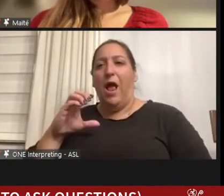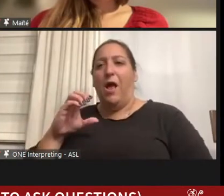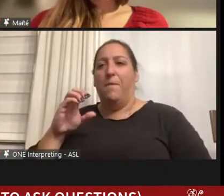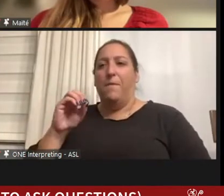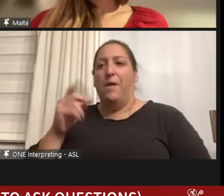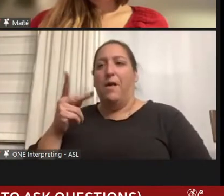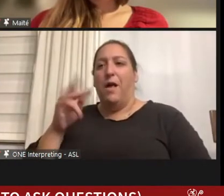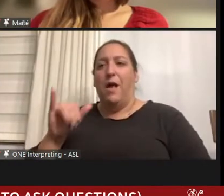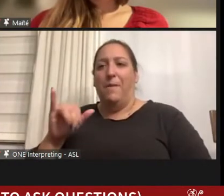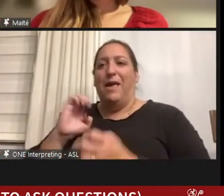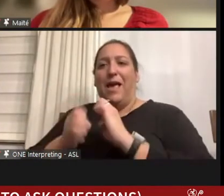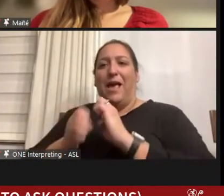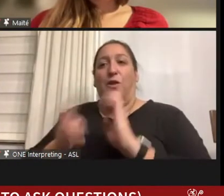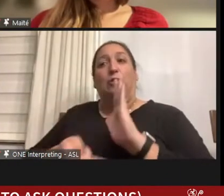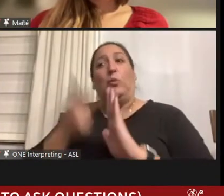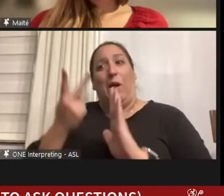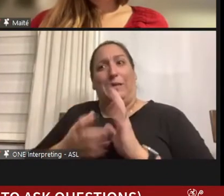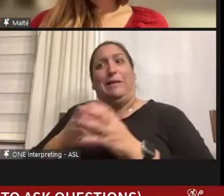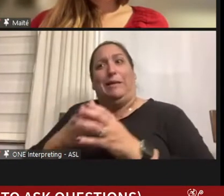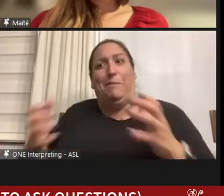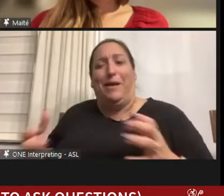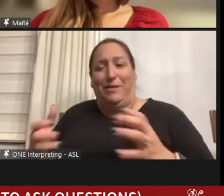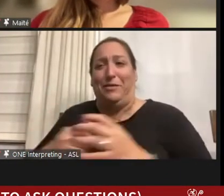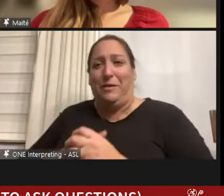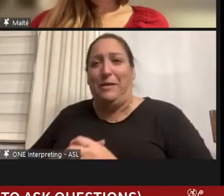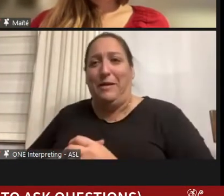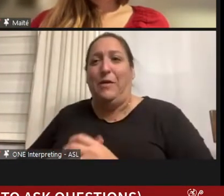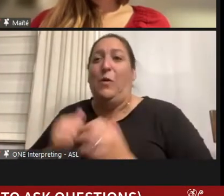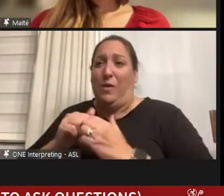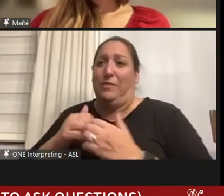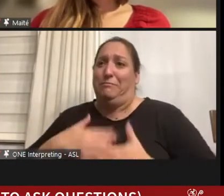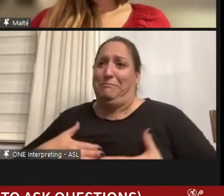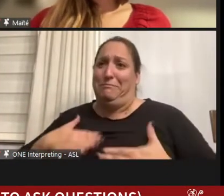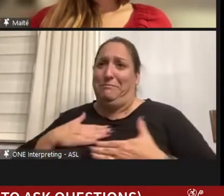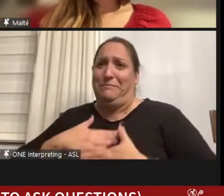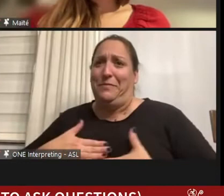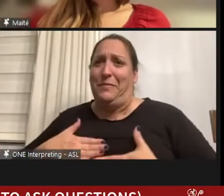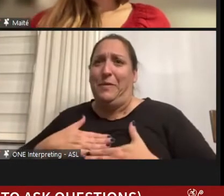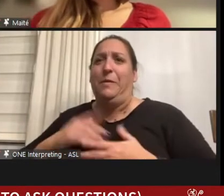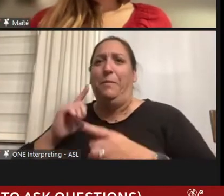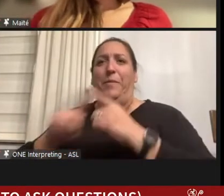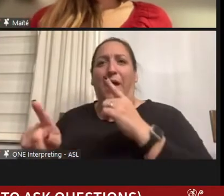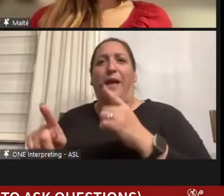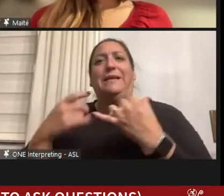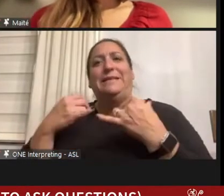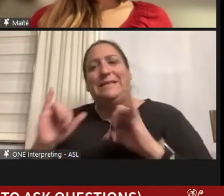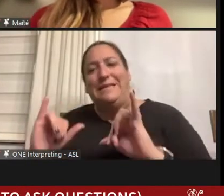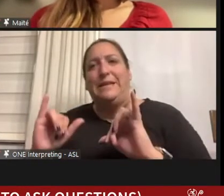much as I need to be. But it's with appreciation that I still get letters to this day from my